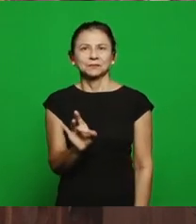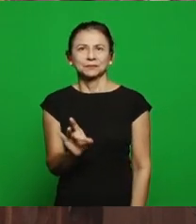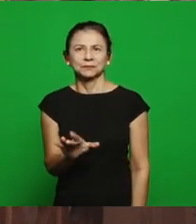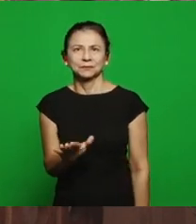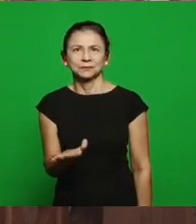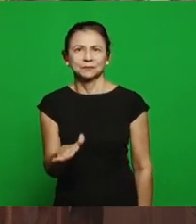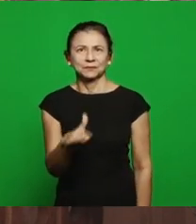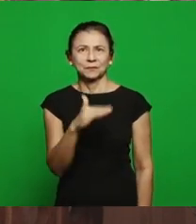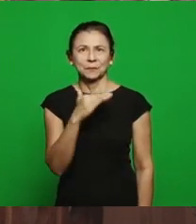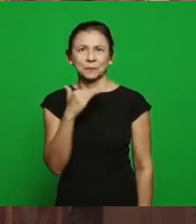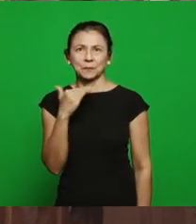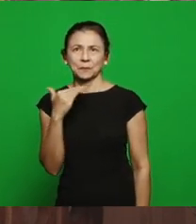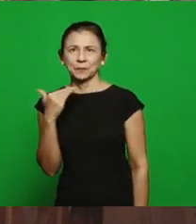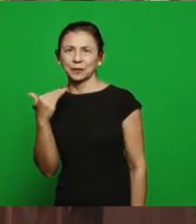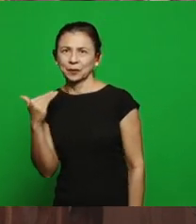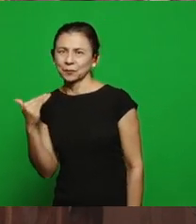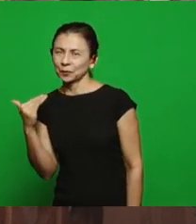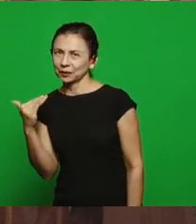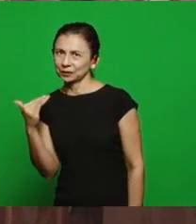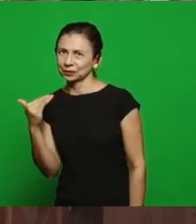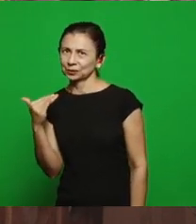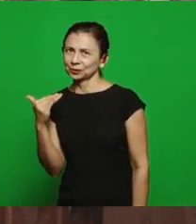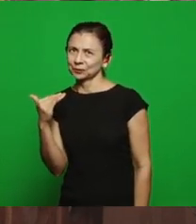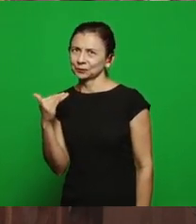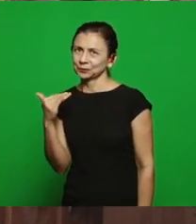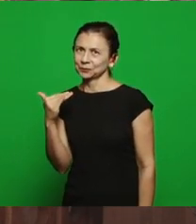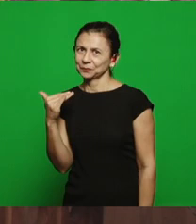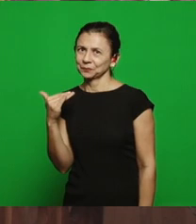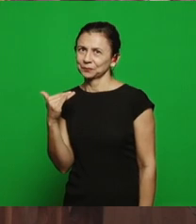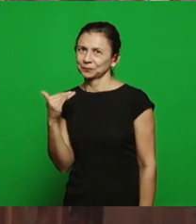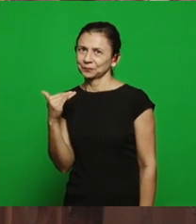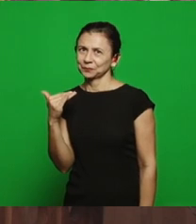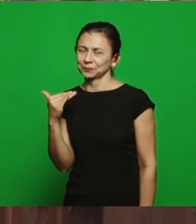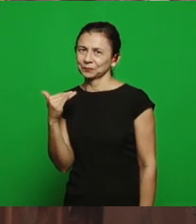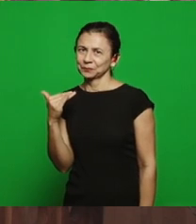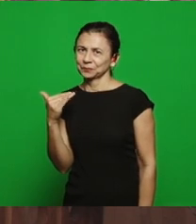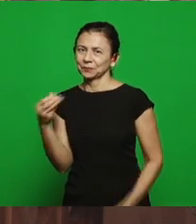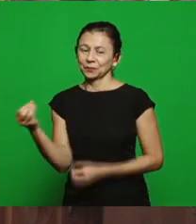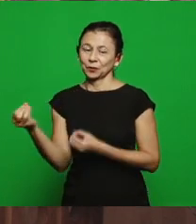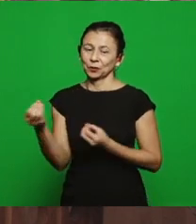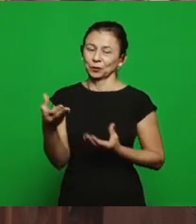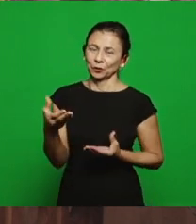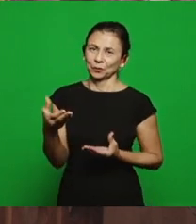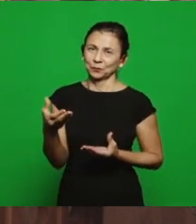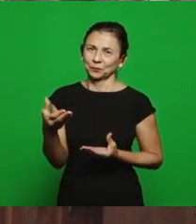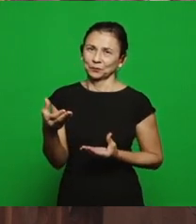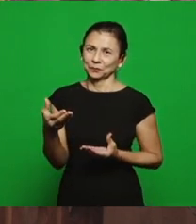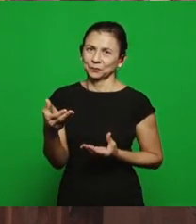the vineyard will be delivered, Jesus was obedient